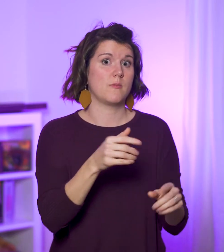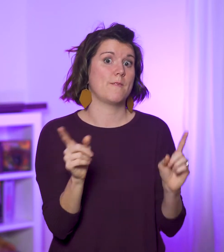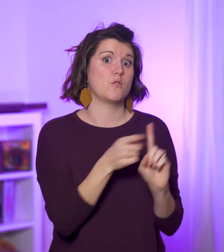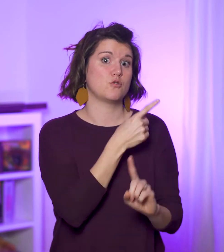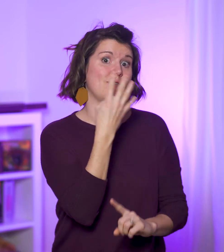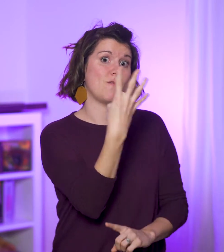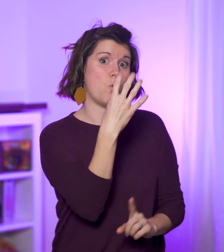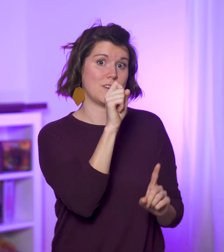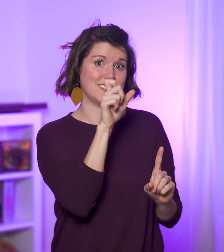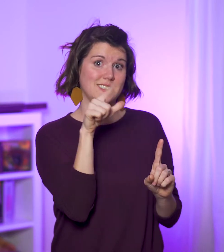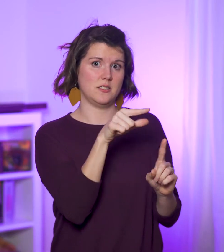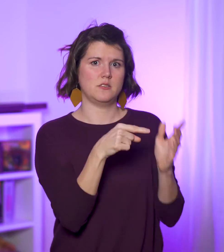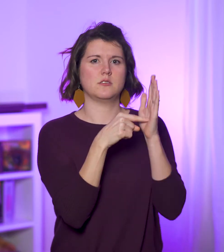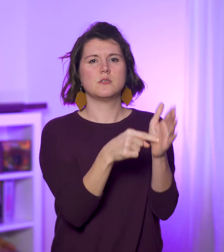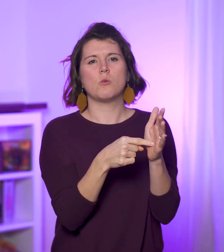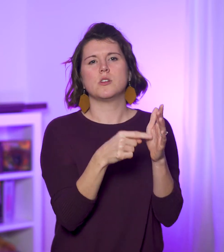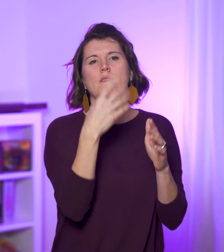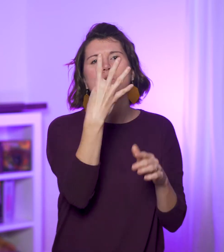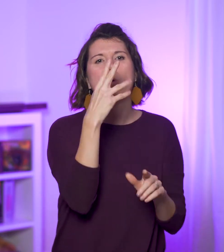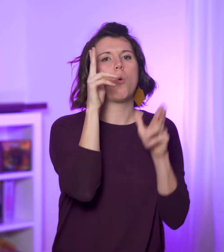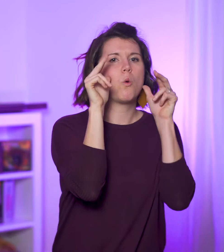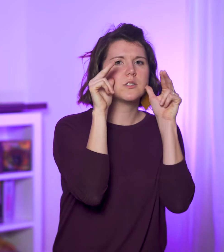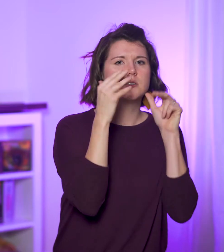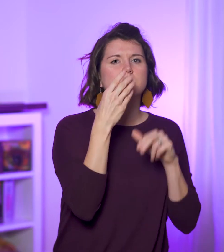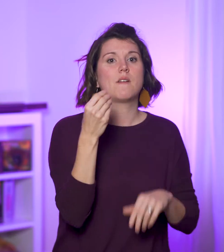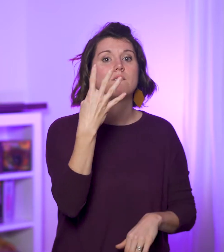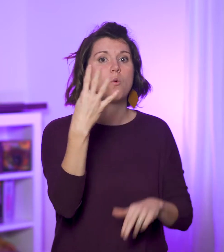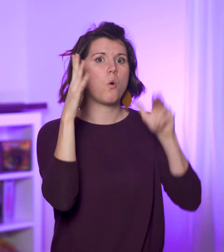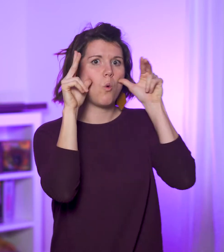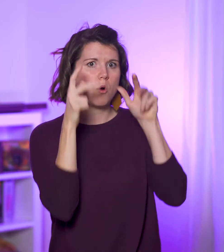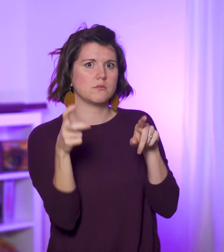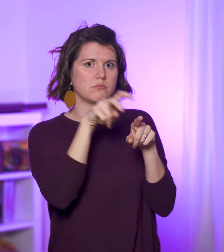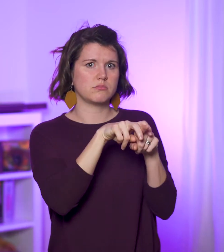The first four seals give us four horses and four horsemen,